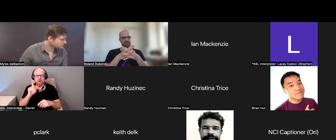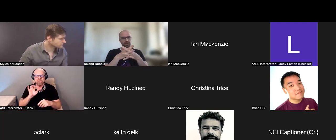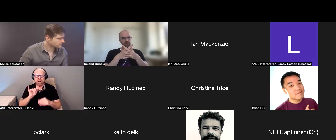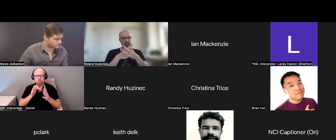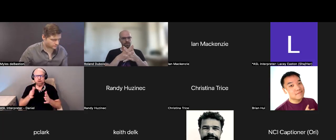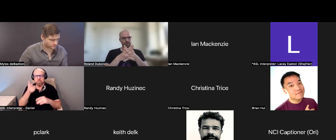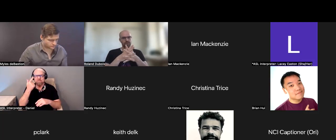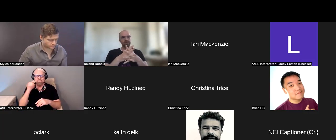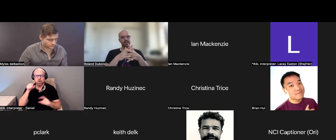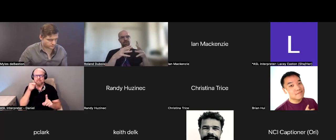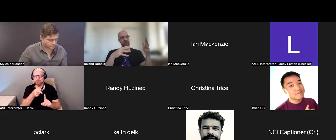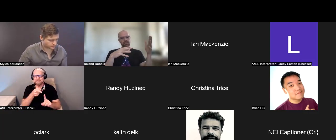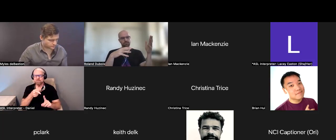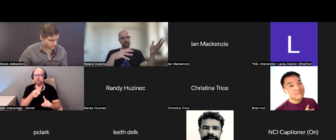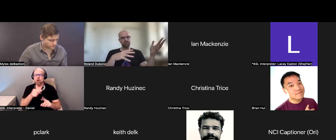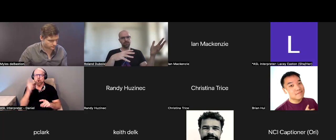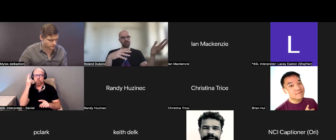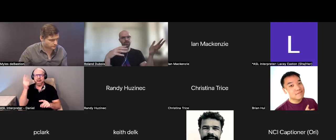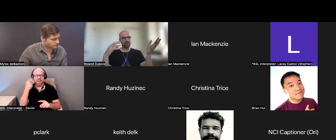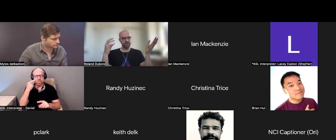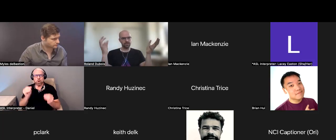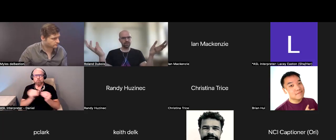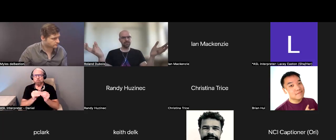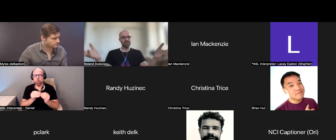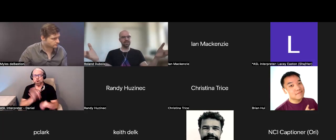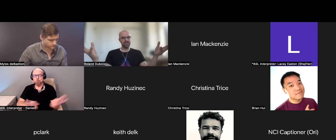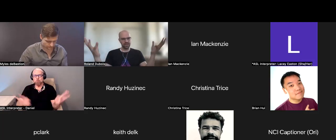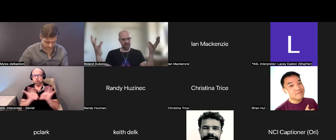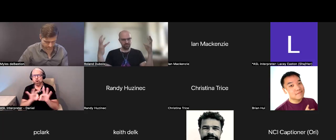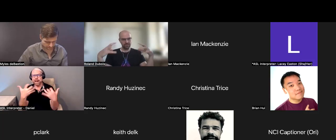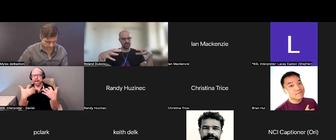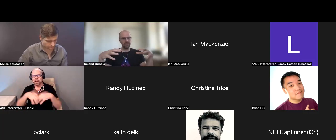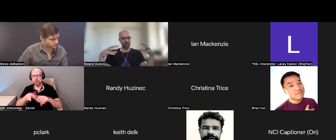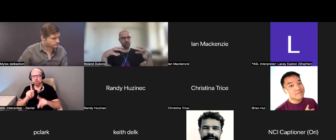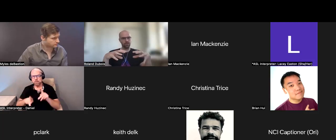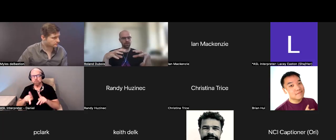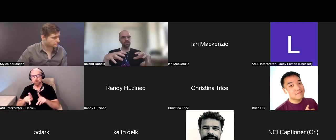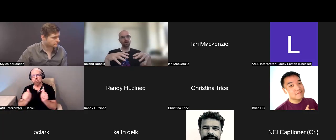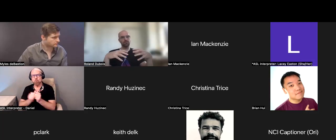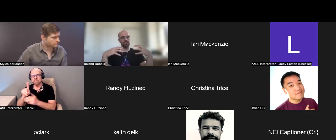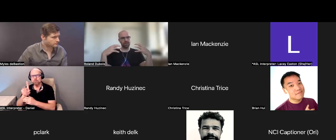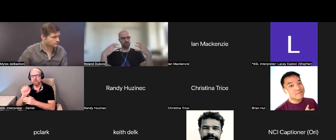much more important to integrate people with those disabilities in the everyday core of people that